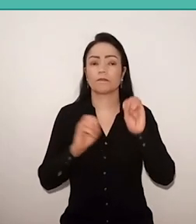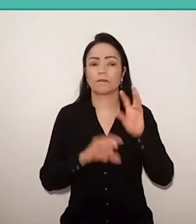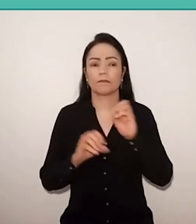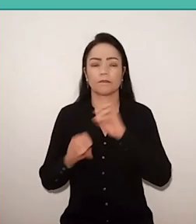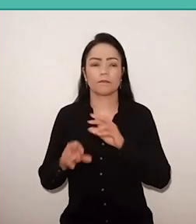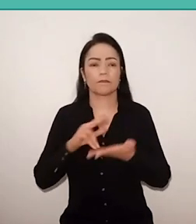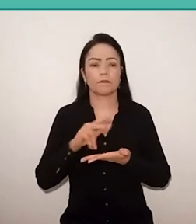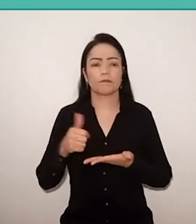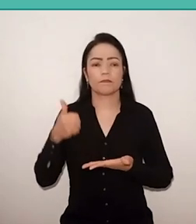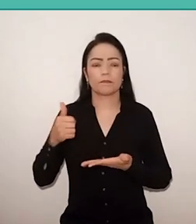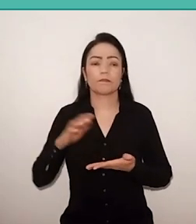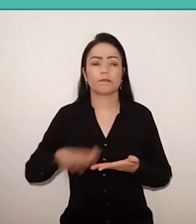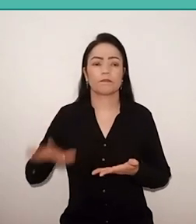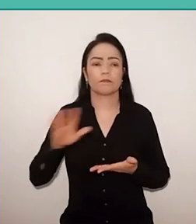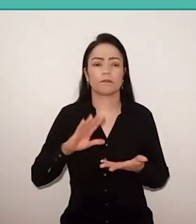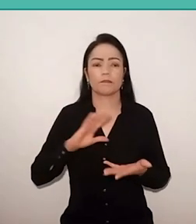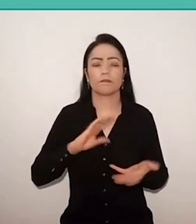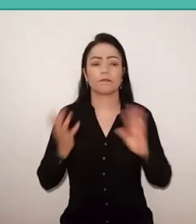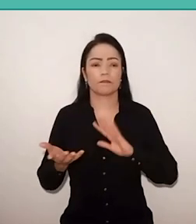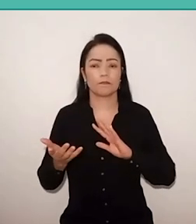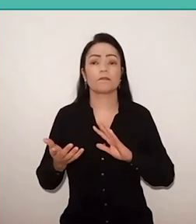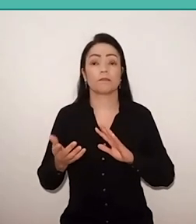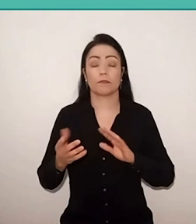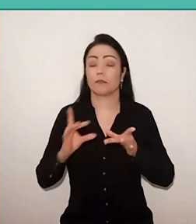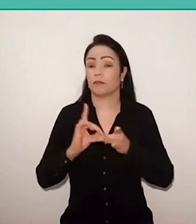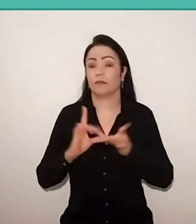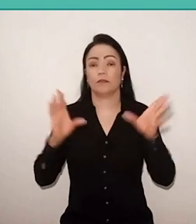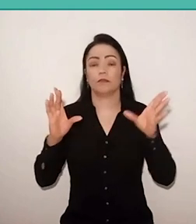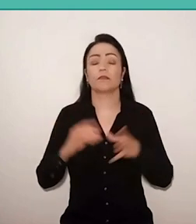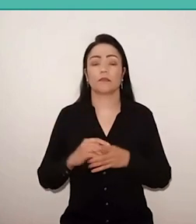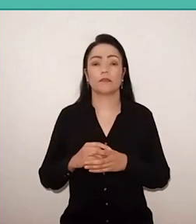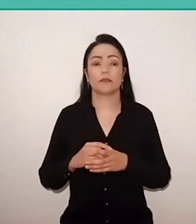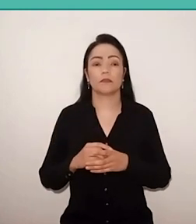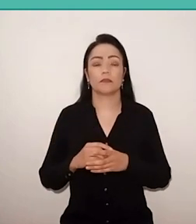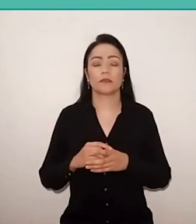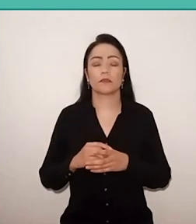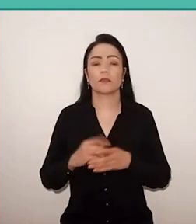transformative and emancipatory it's not an outdated fight,